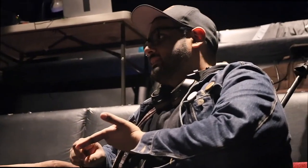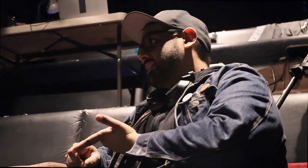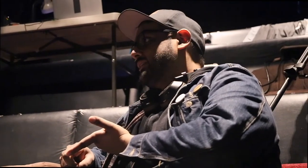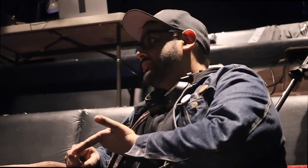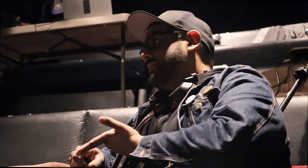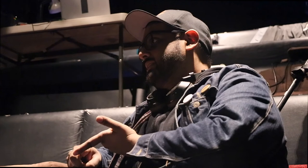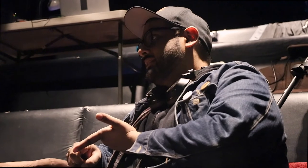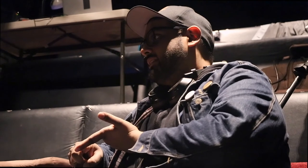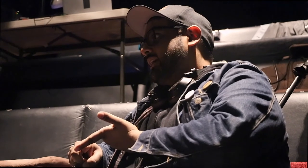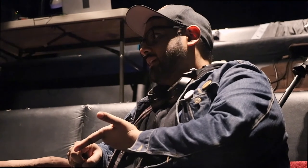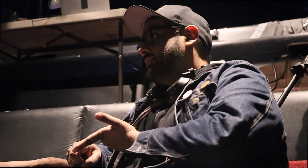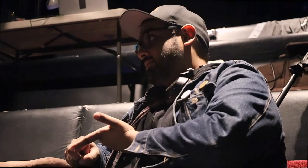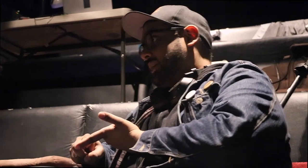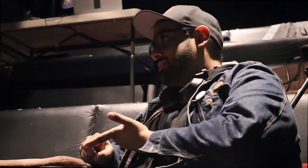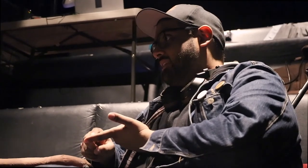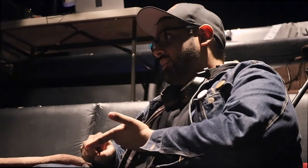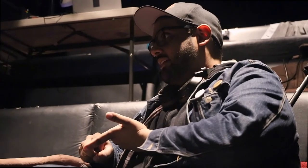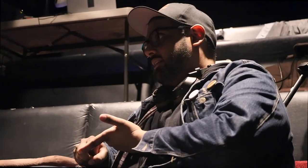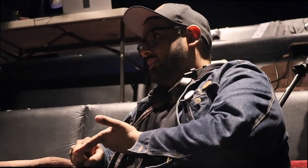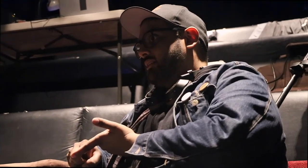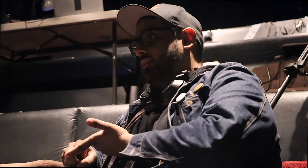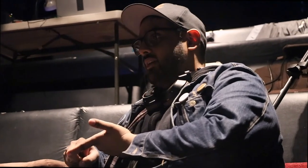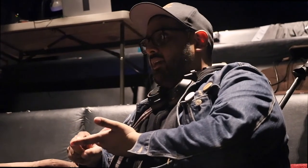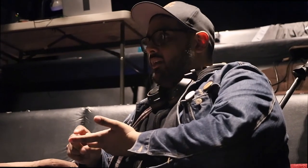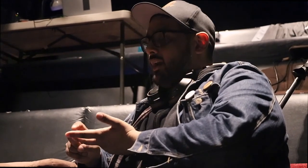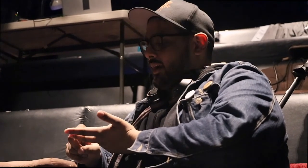the technology is quite satisfying. Yeah. Agree.